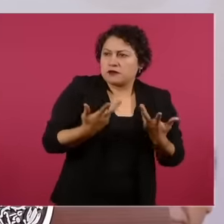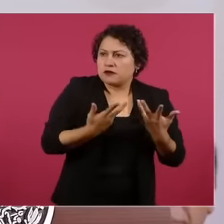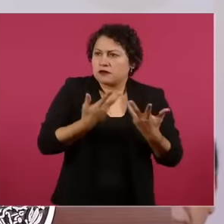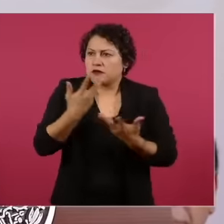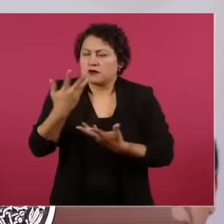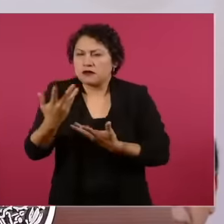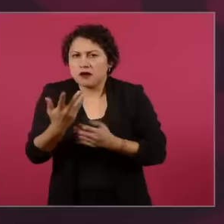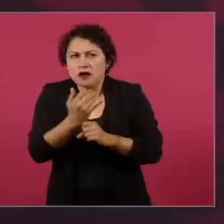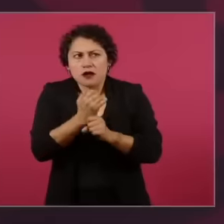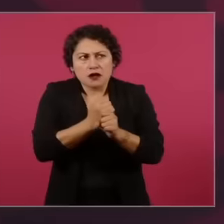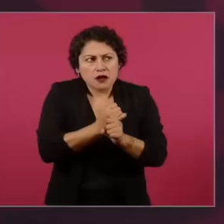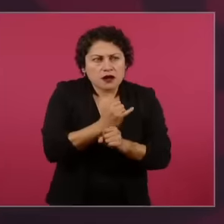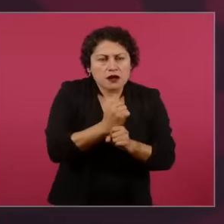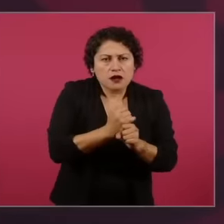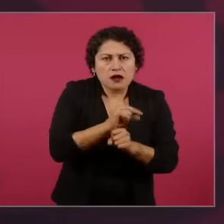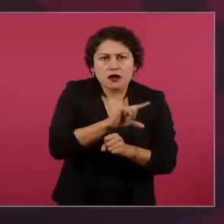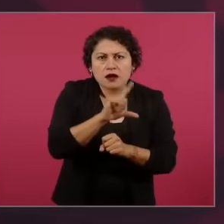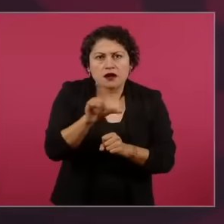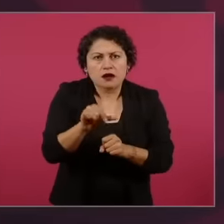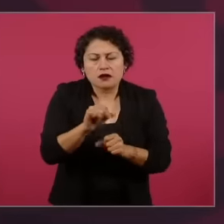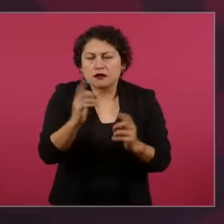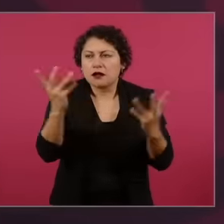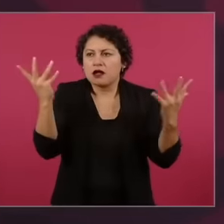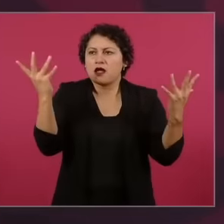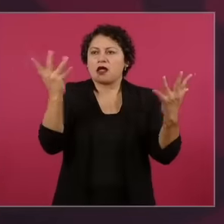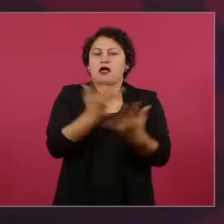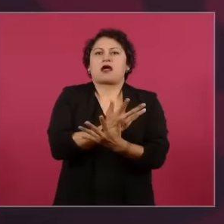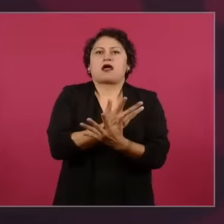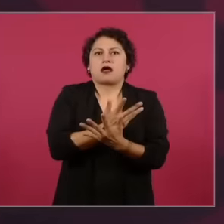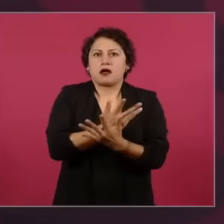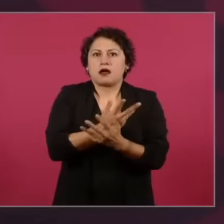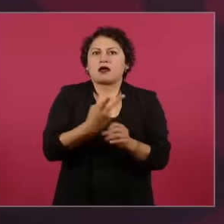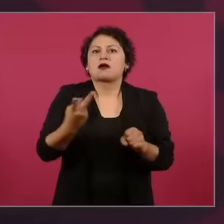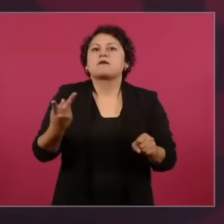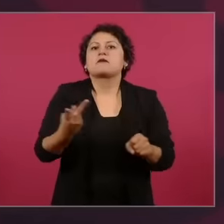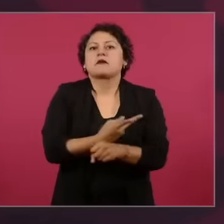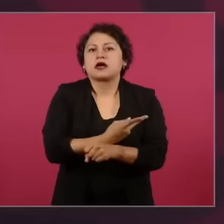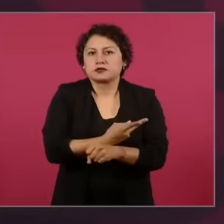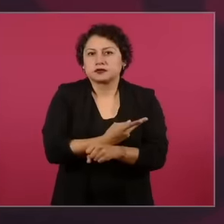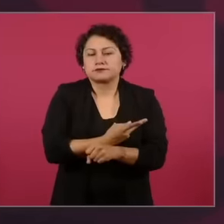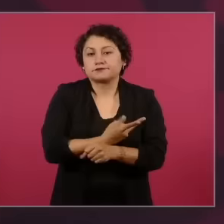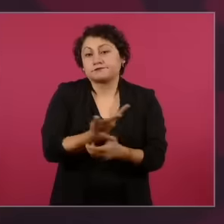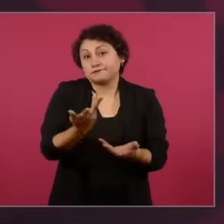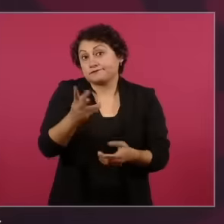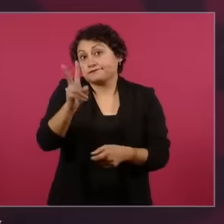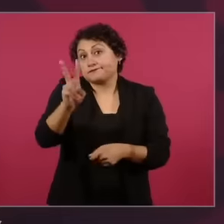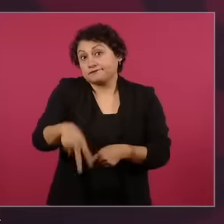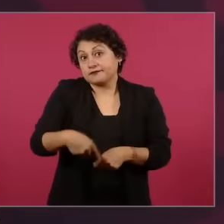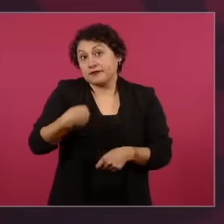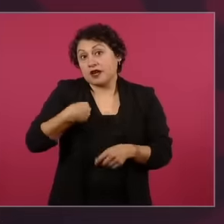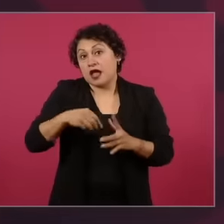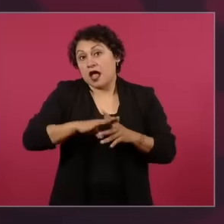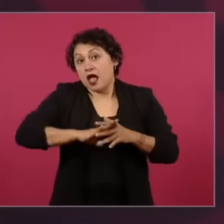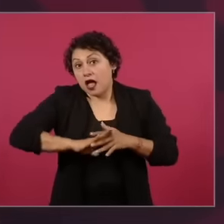reality when you return after searching for the American dream to search for the Mexican dream